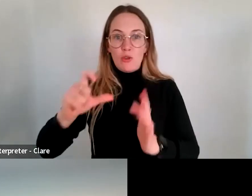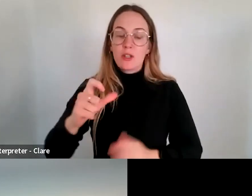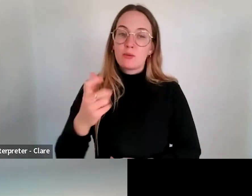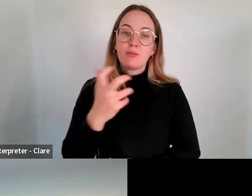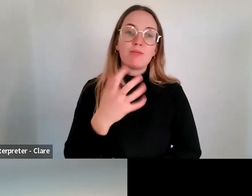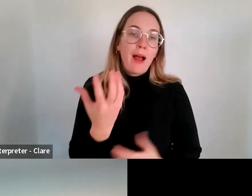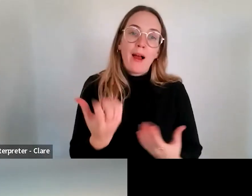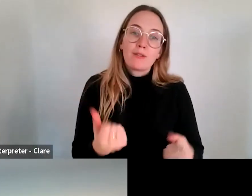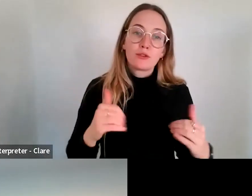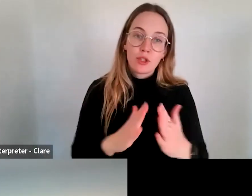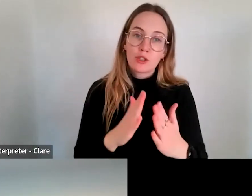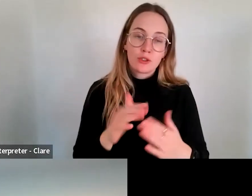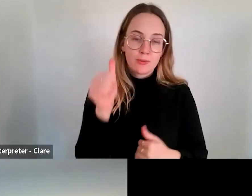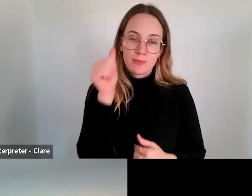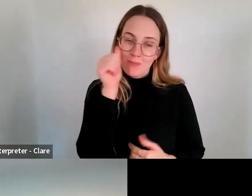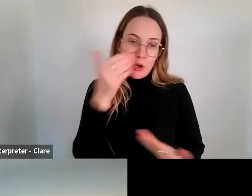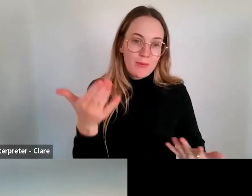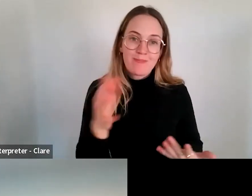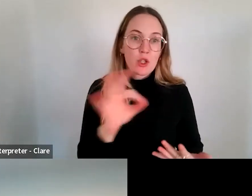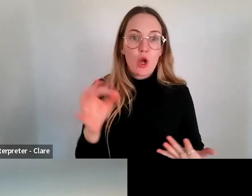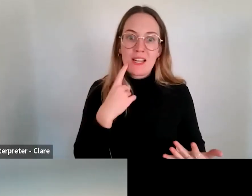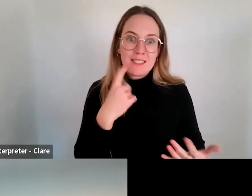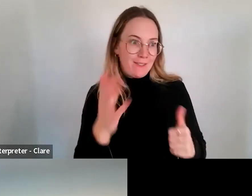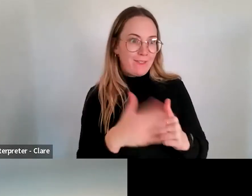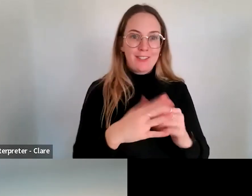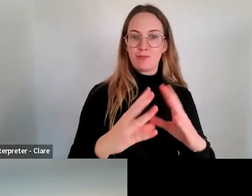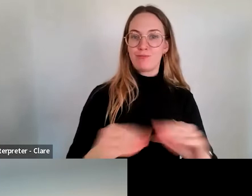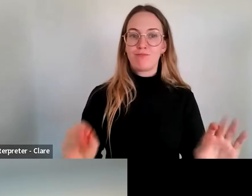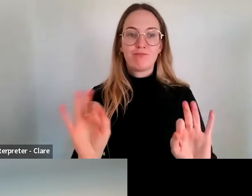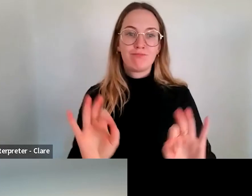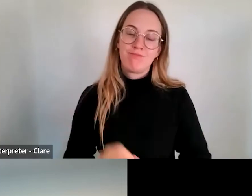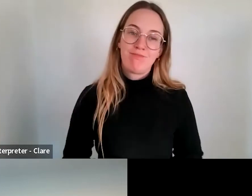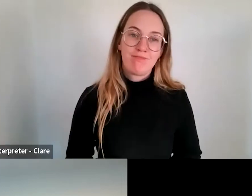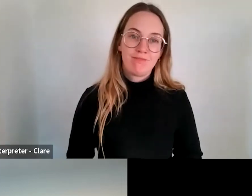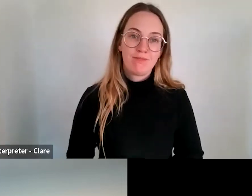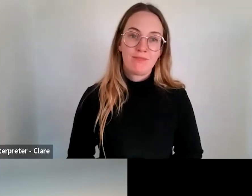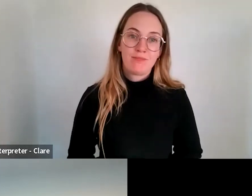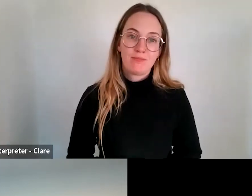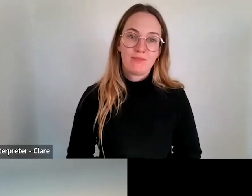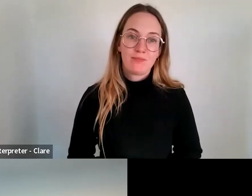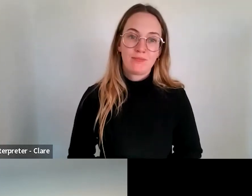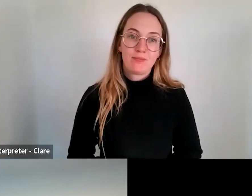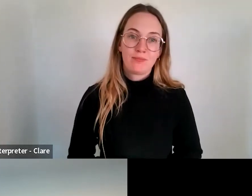We know there's no easy or quick fix to that too. And I guess to that end I did just want to -